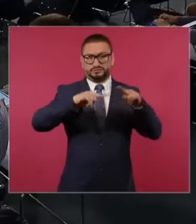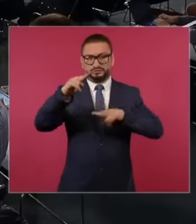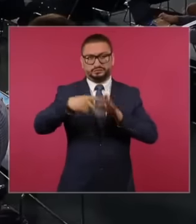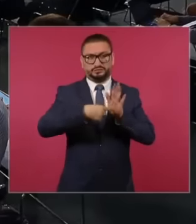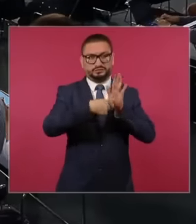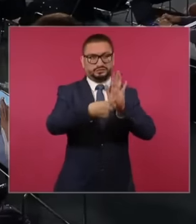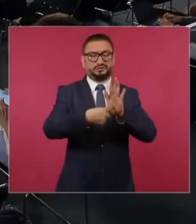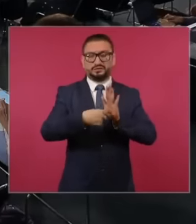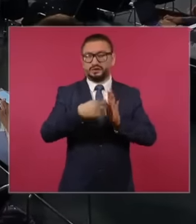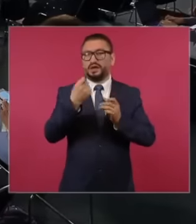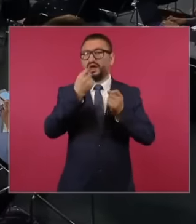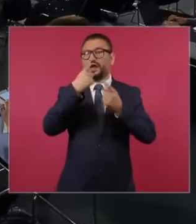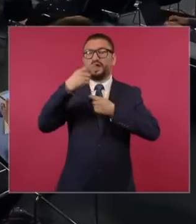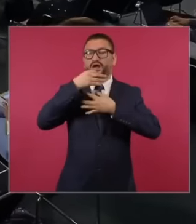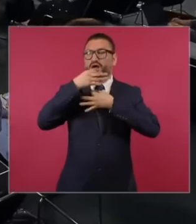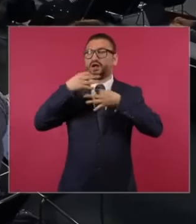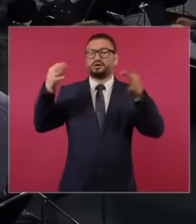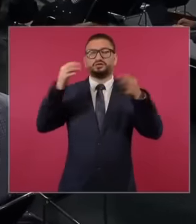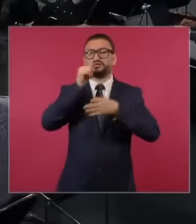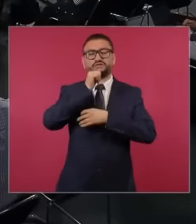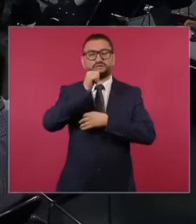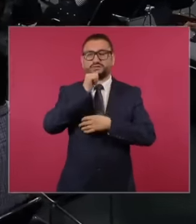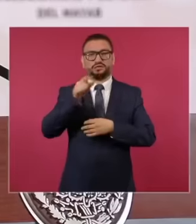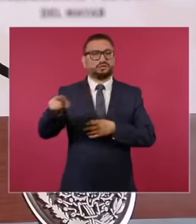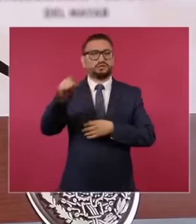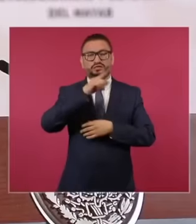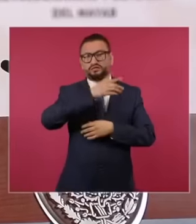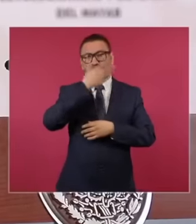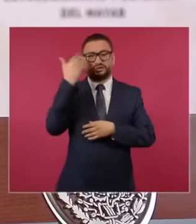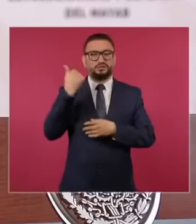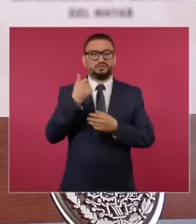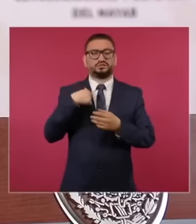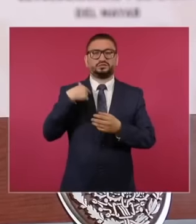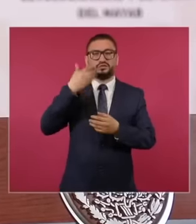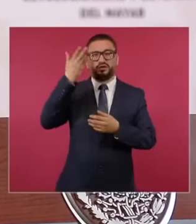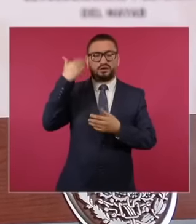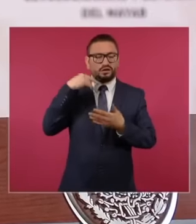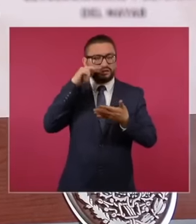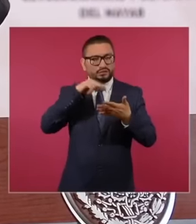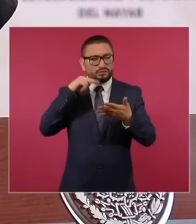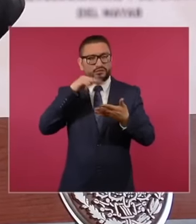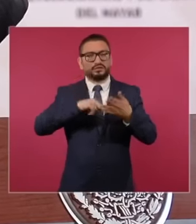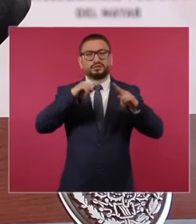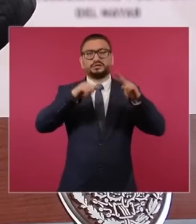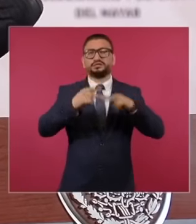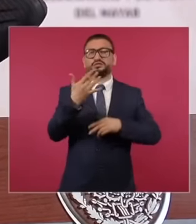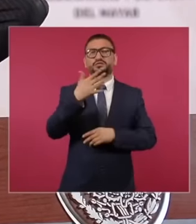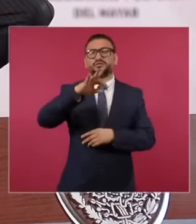they don't know? inform people so it is so that I am seeing that in the surveys 50% are not